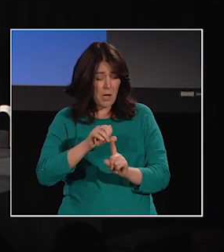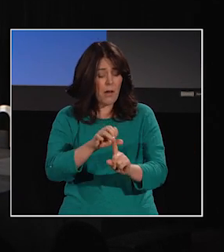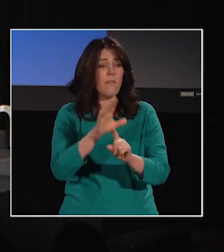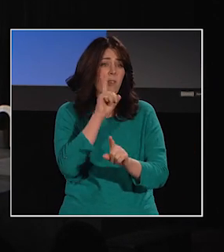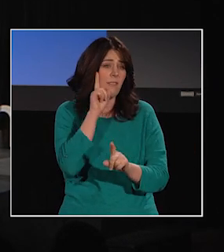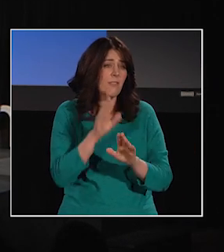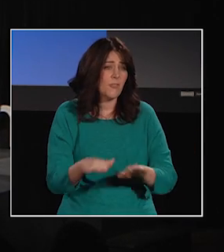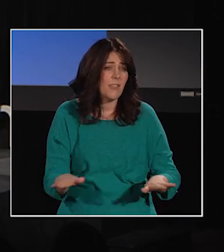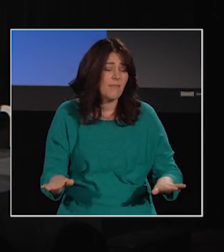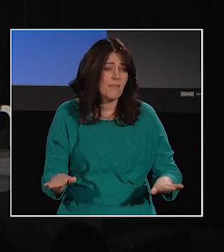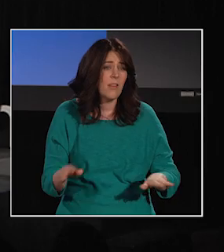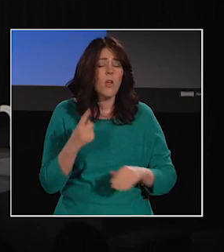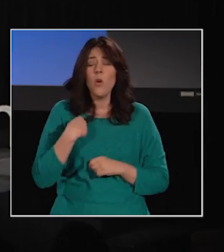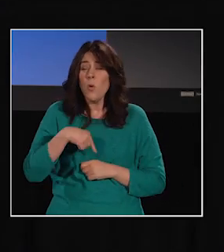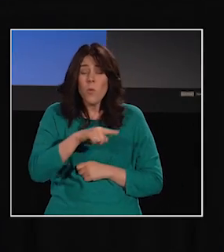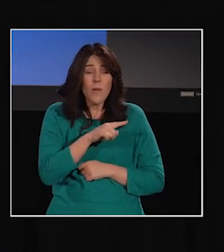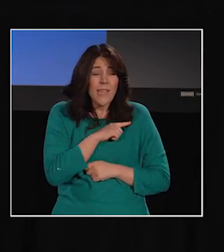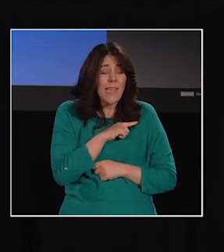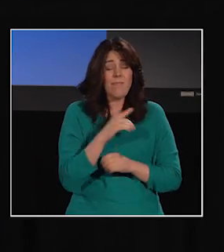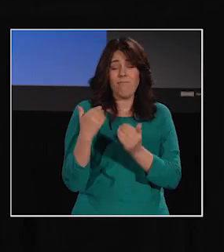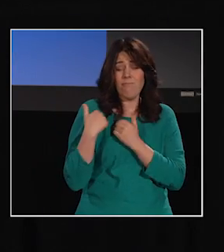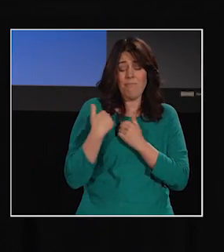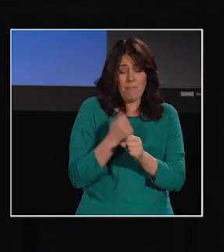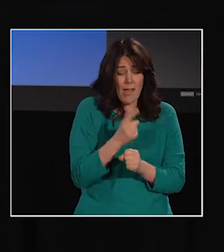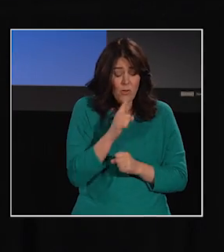We need to make sure that their brains